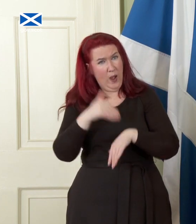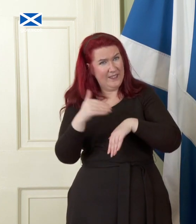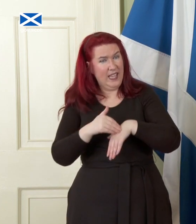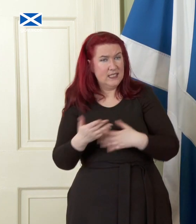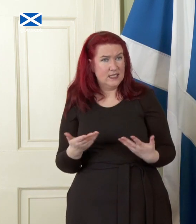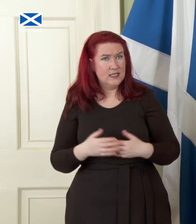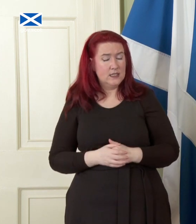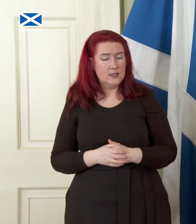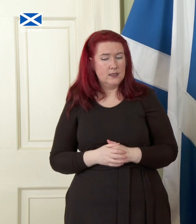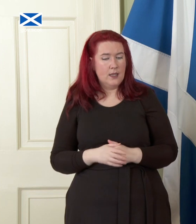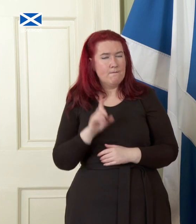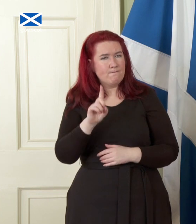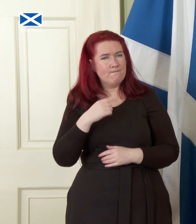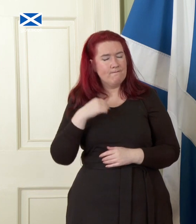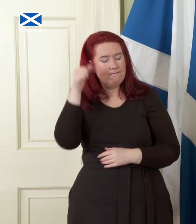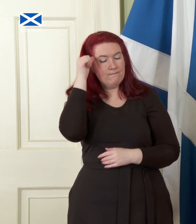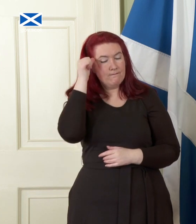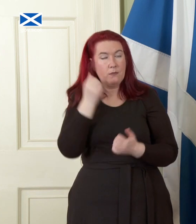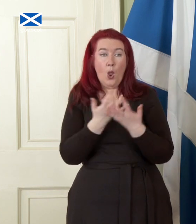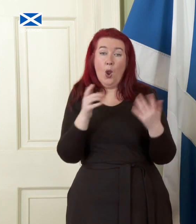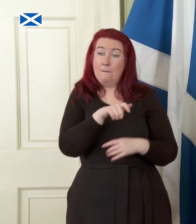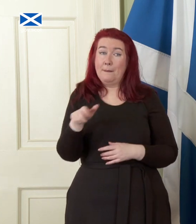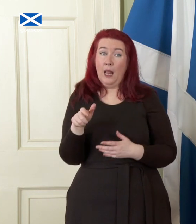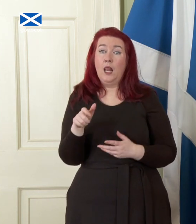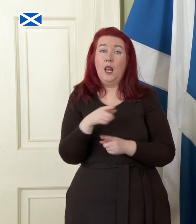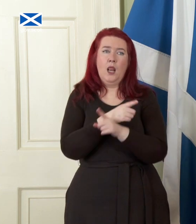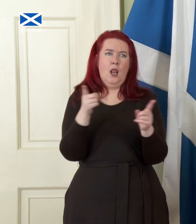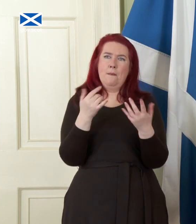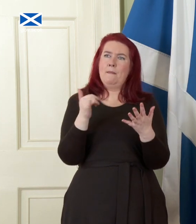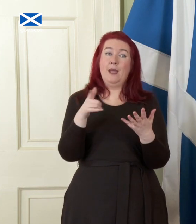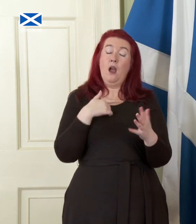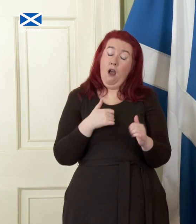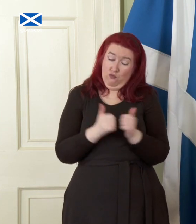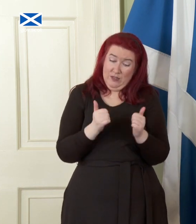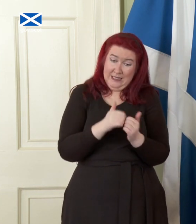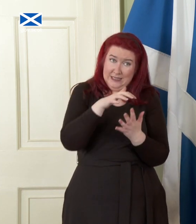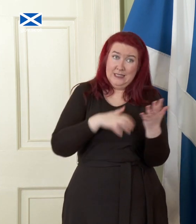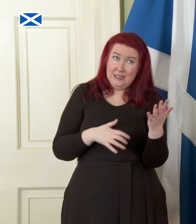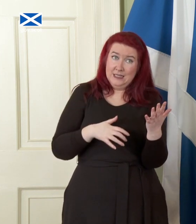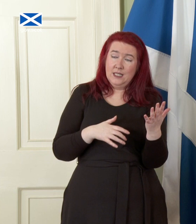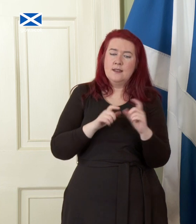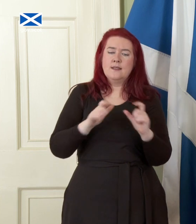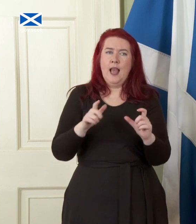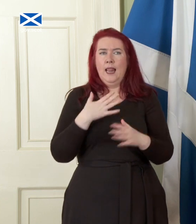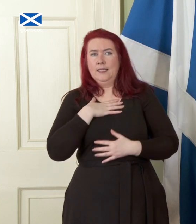I know that there are many people who even though they agree with that analysis still have big and